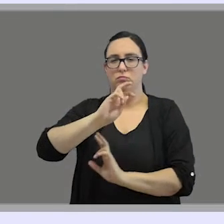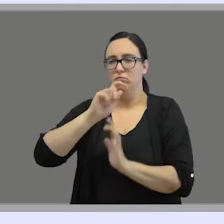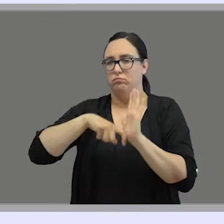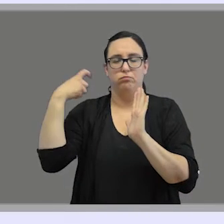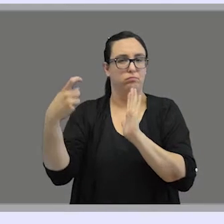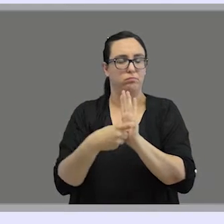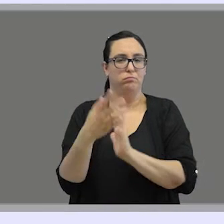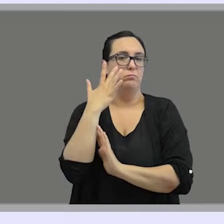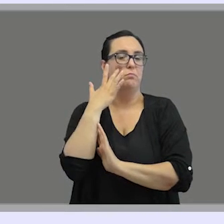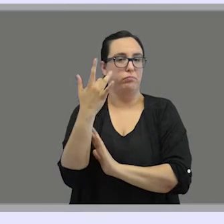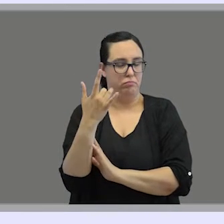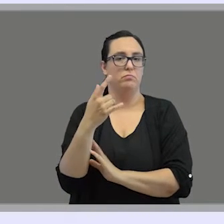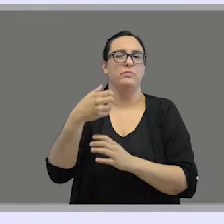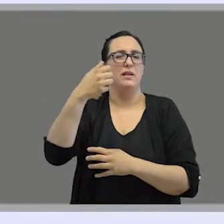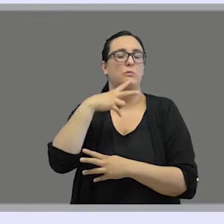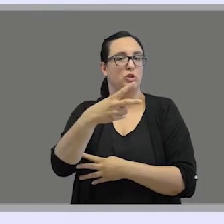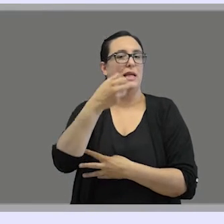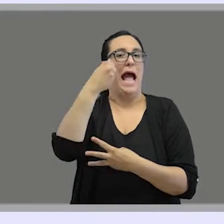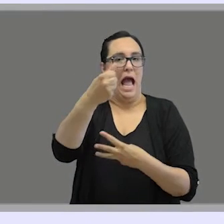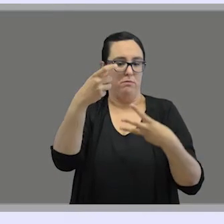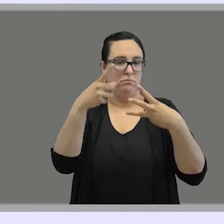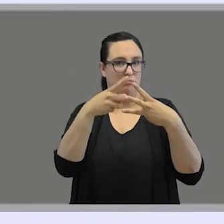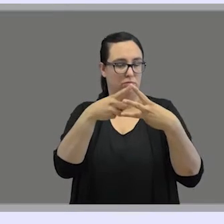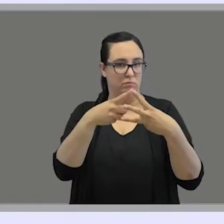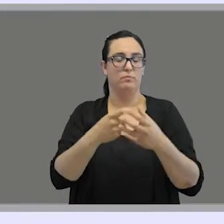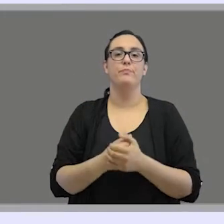The correct answer is A. Now,